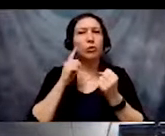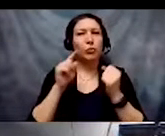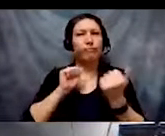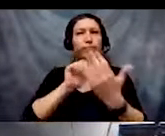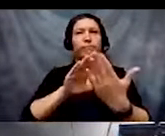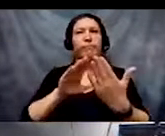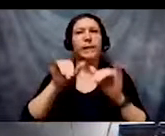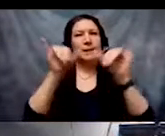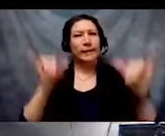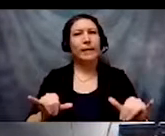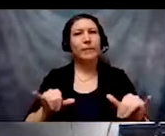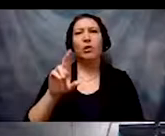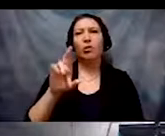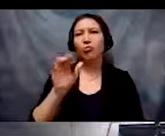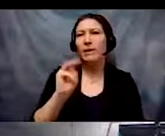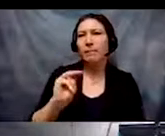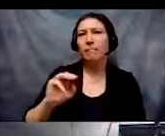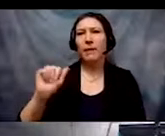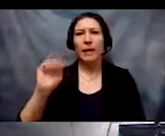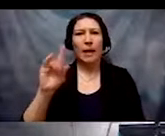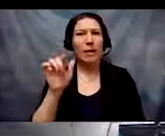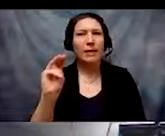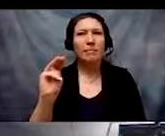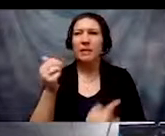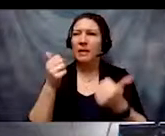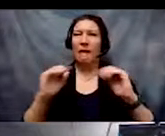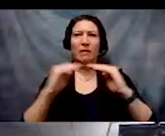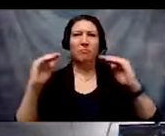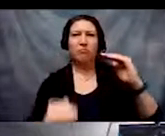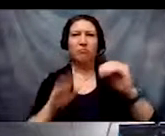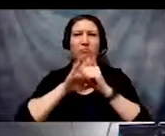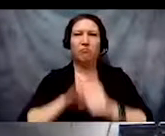ableism and all other inequalities and forms of oppression to